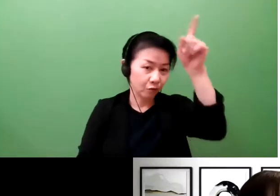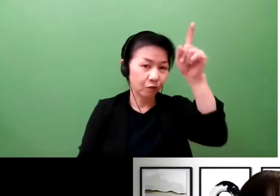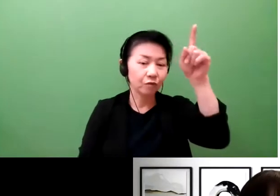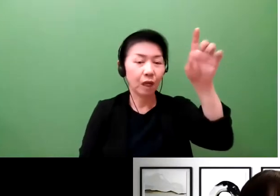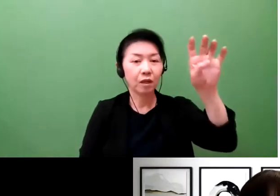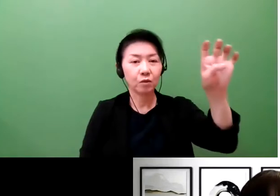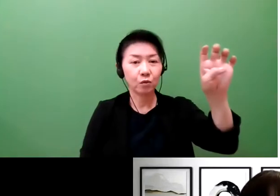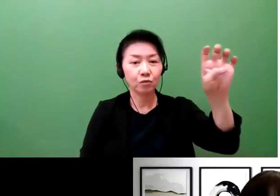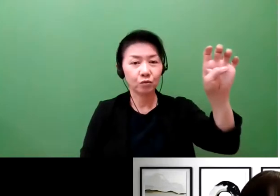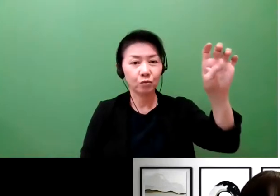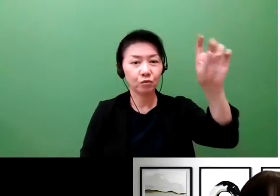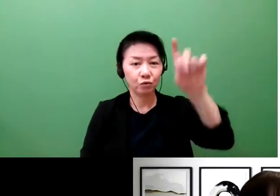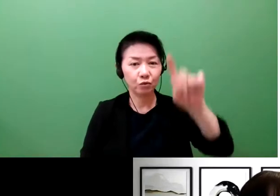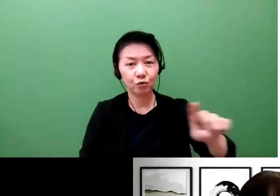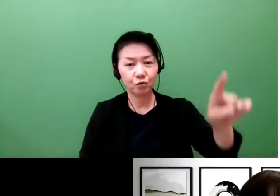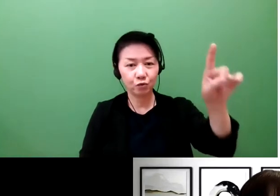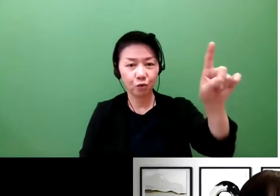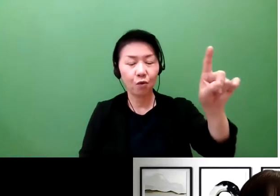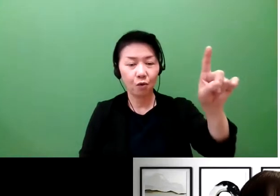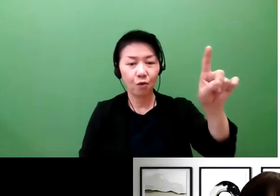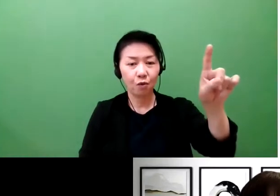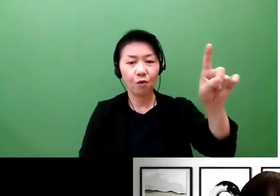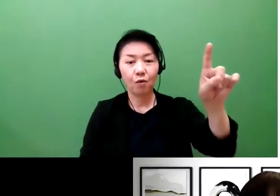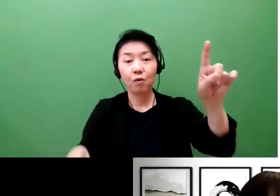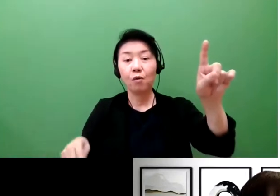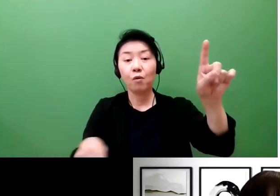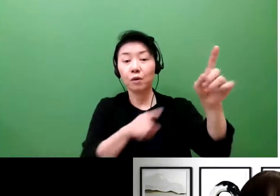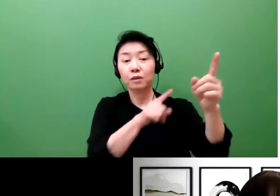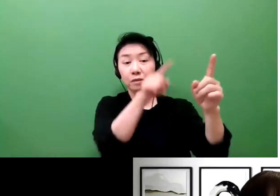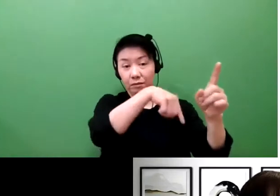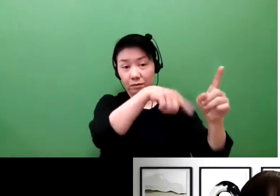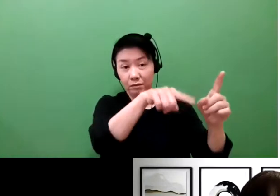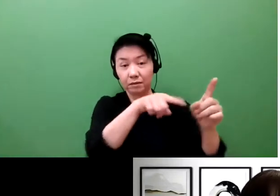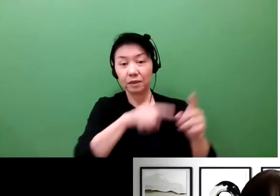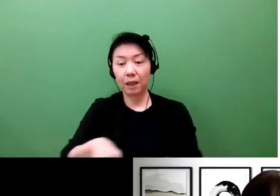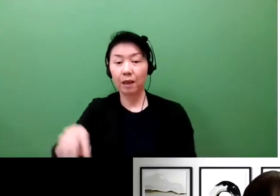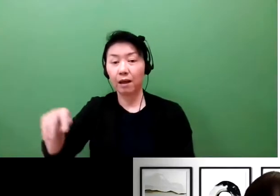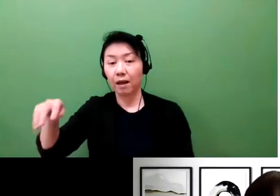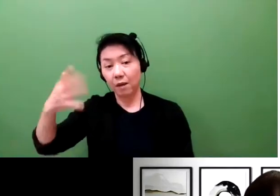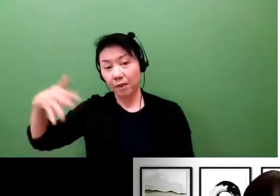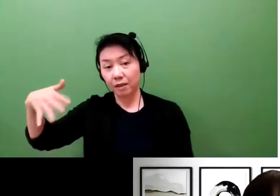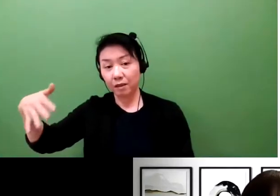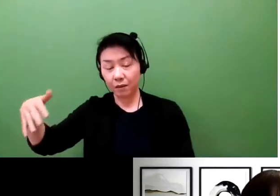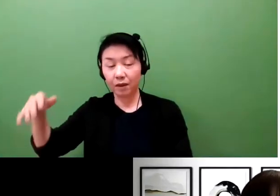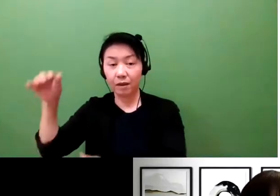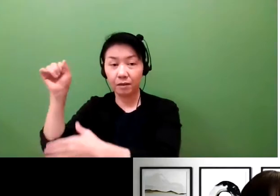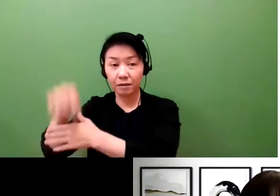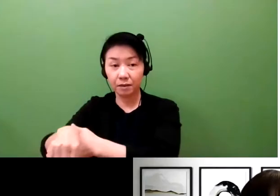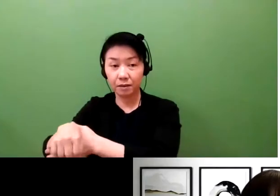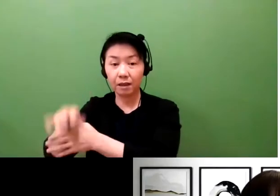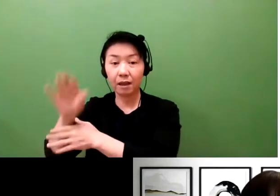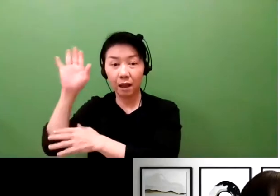40 euros. In the United States, even if you are identified as a micro entity,